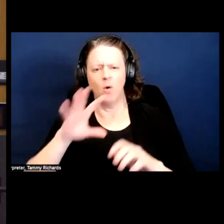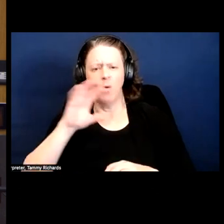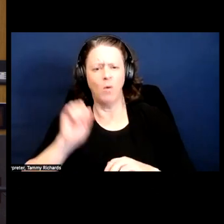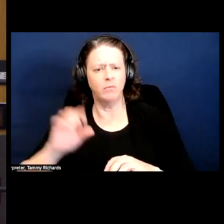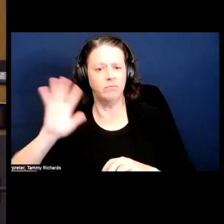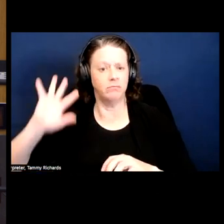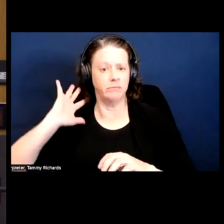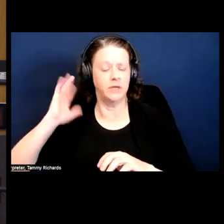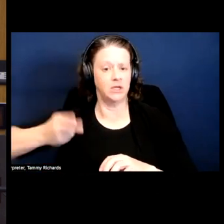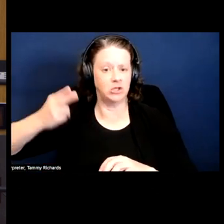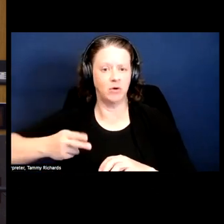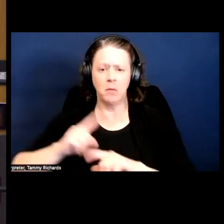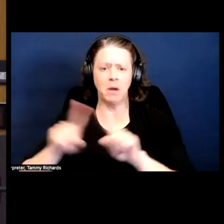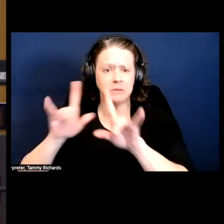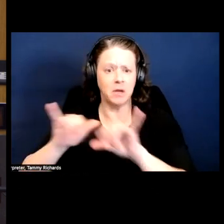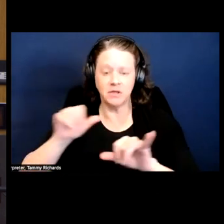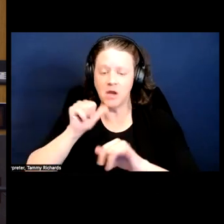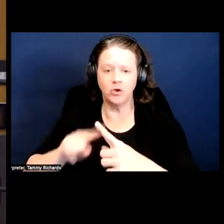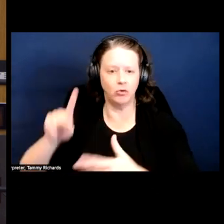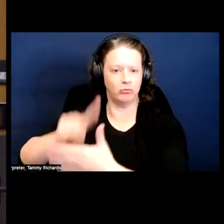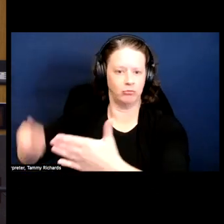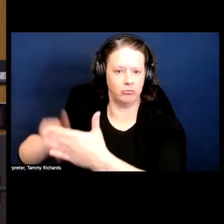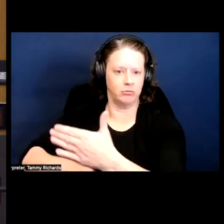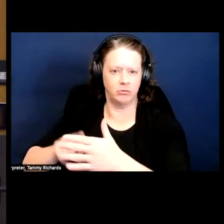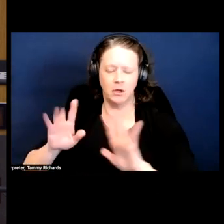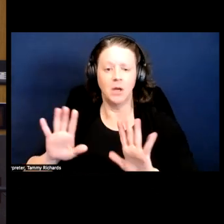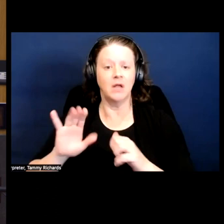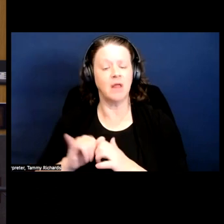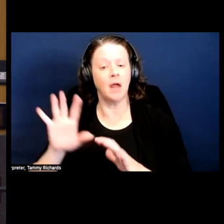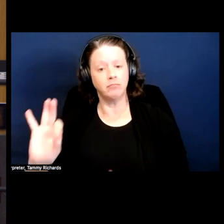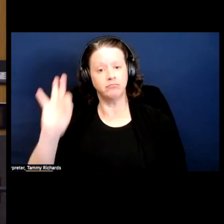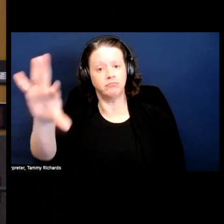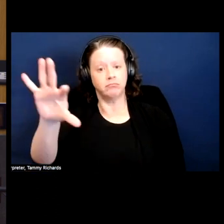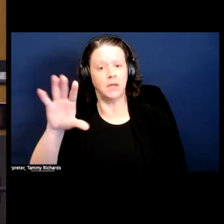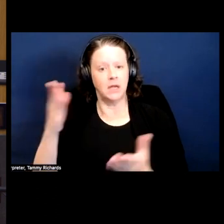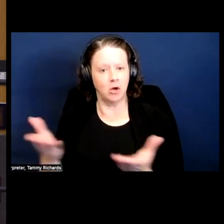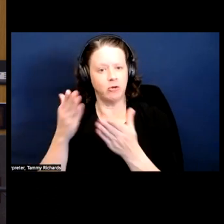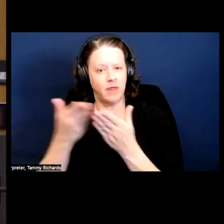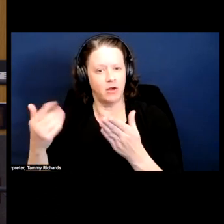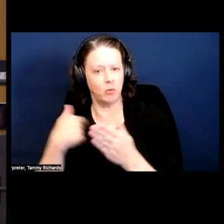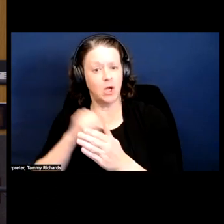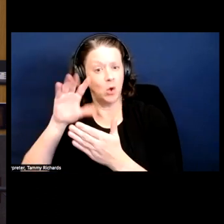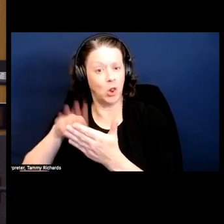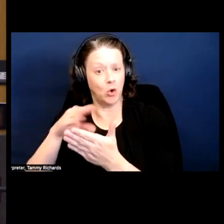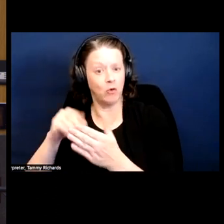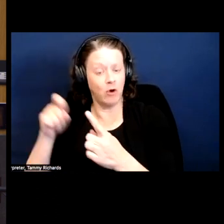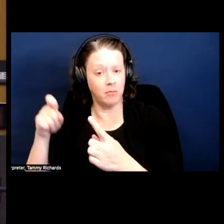goal is to say here's some things that are important and interesting that we can learn from and here's some things they could have done better.